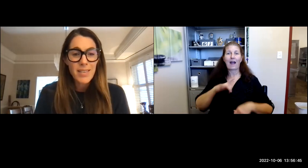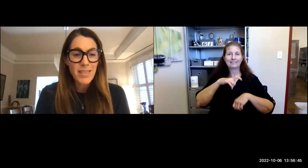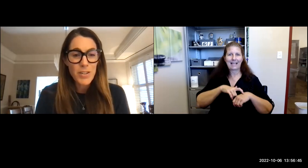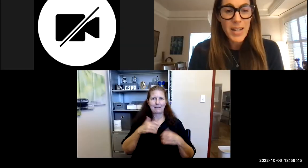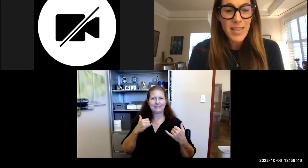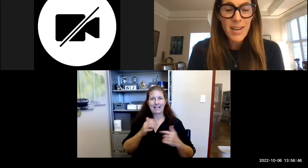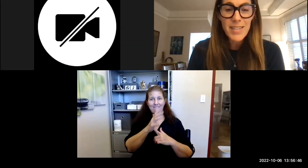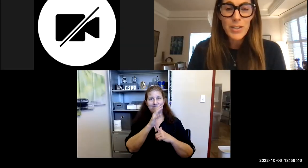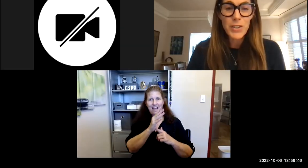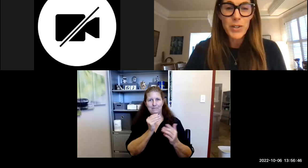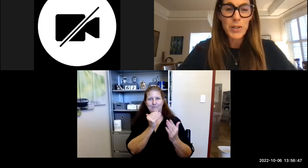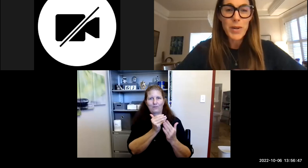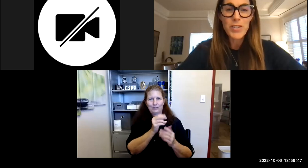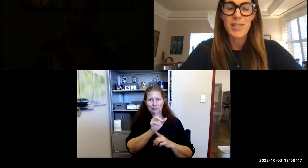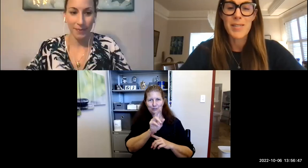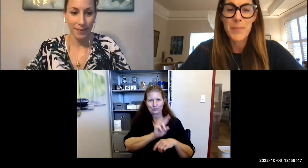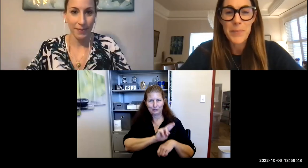Robyn Thomas: there's anything else i'll turn it over to questions.